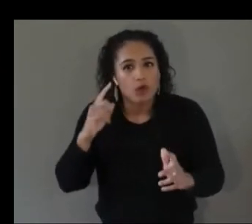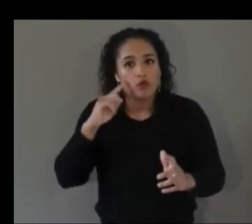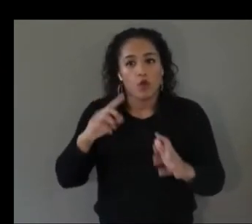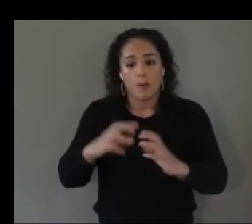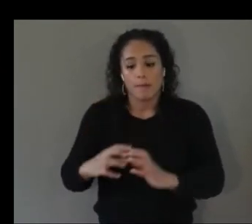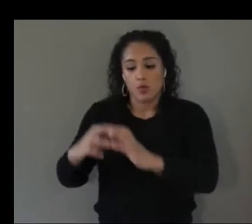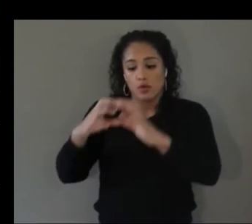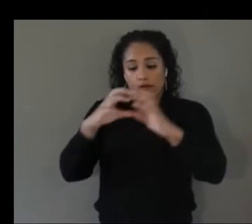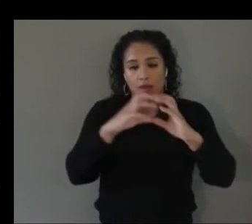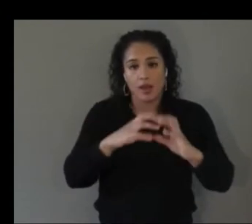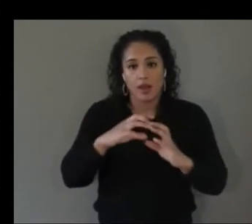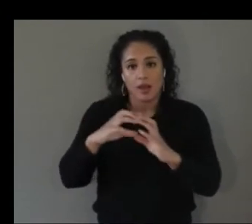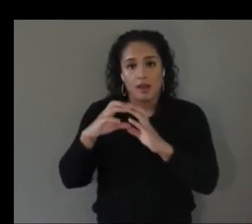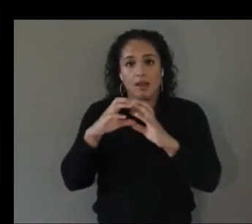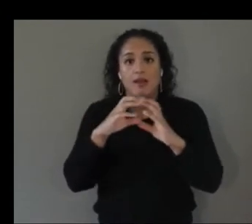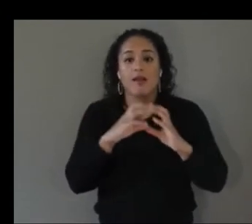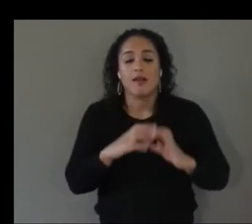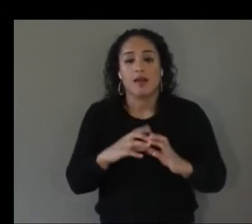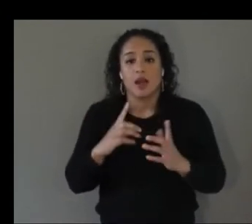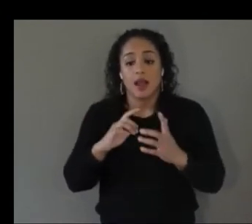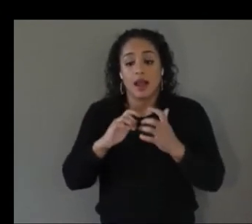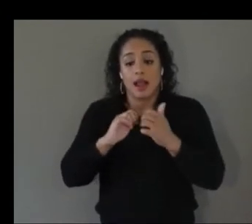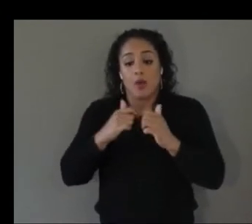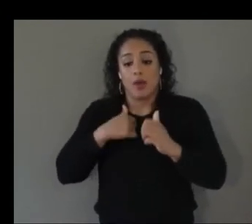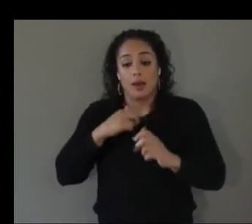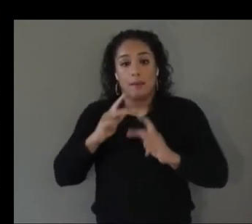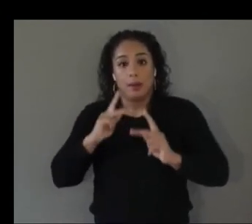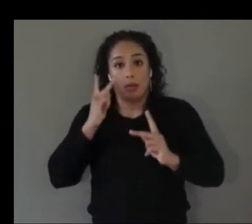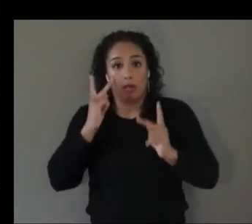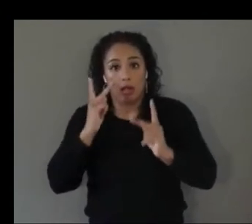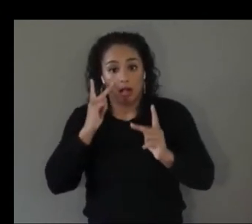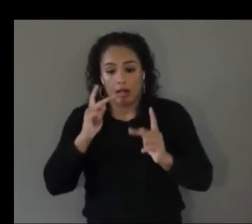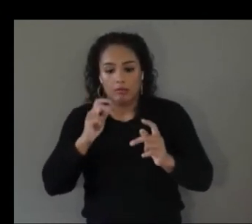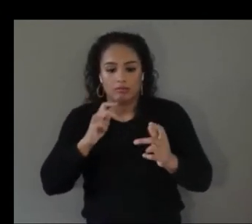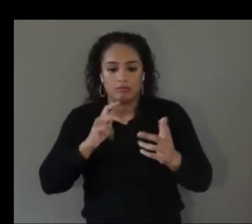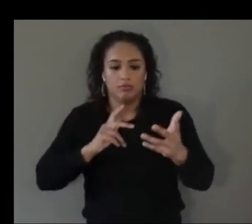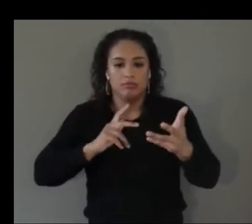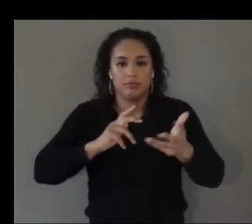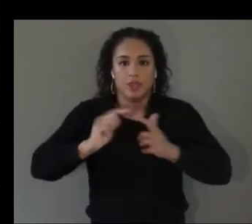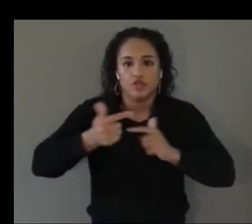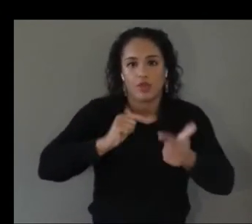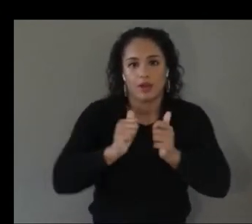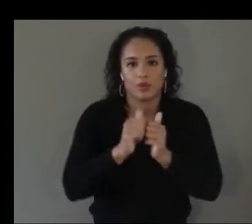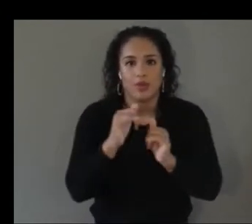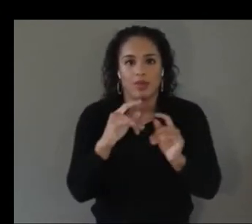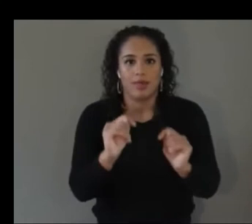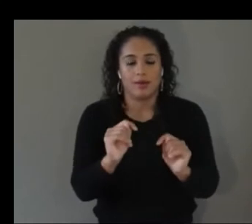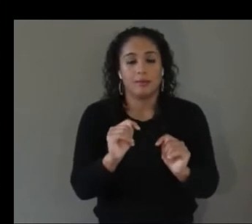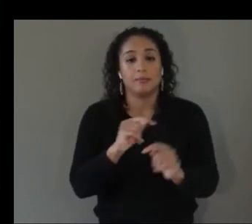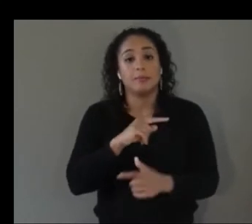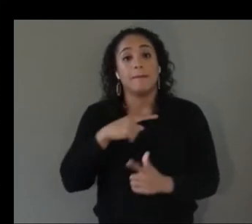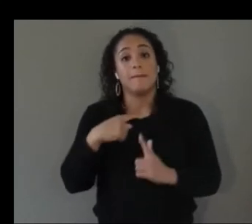and as we are working on it we realize another key question is how to scaffold or give hints to folks